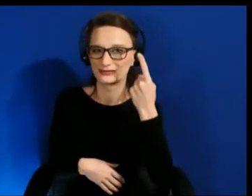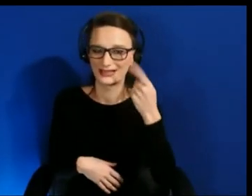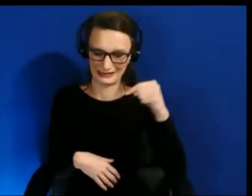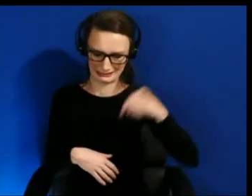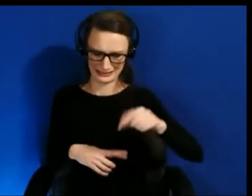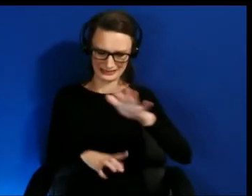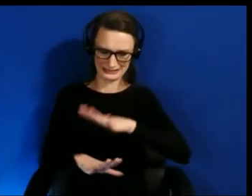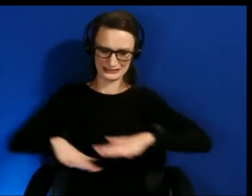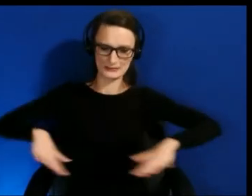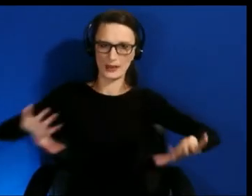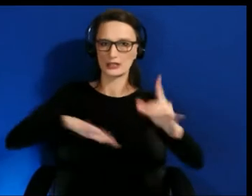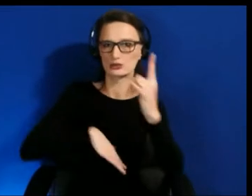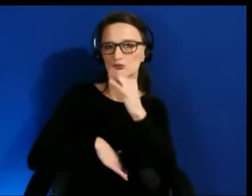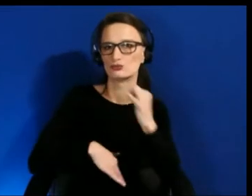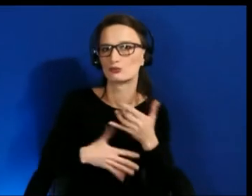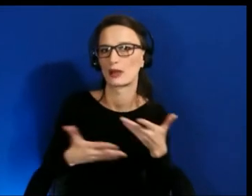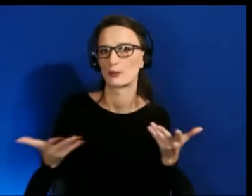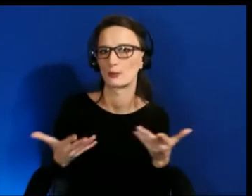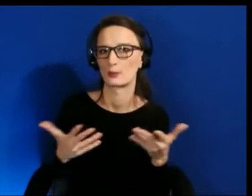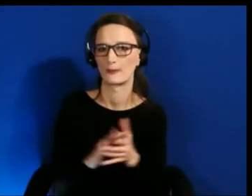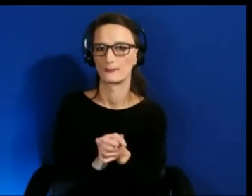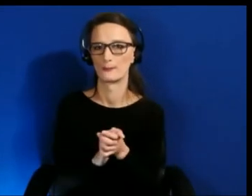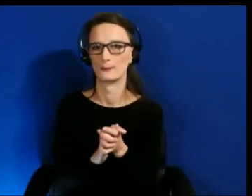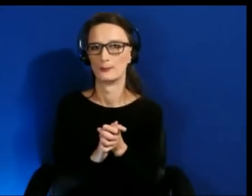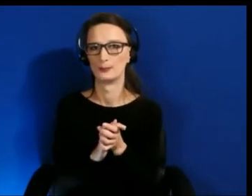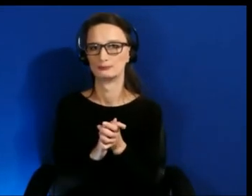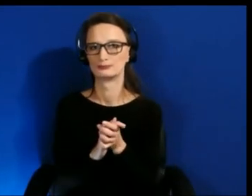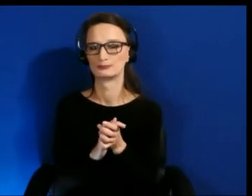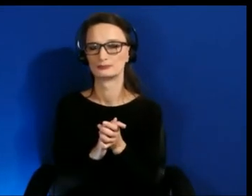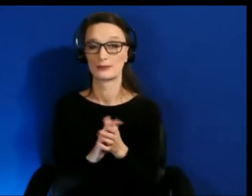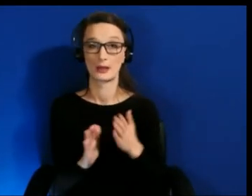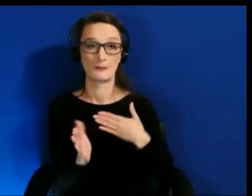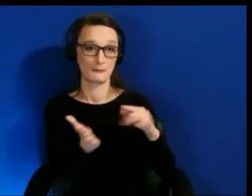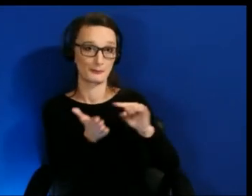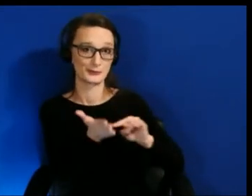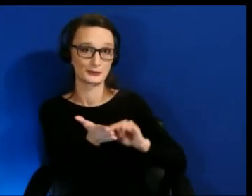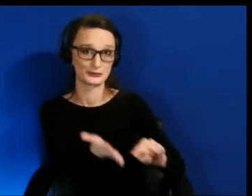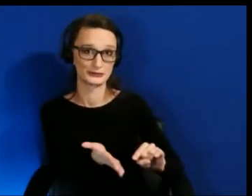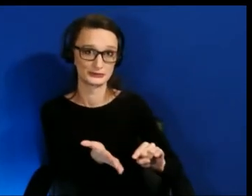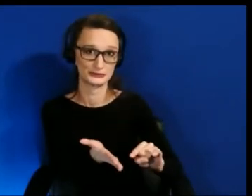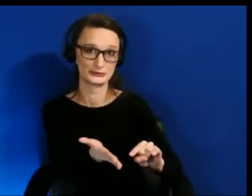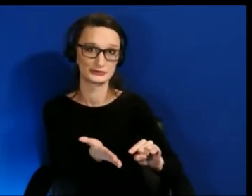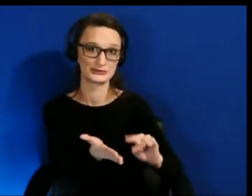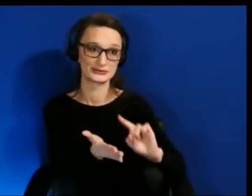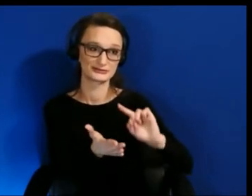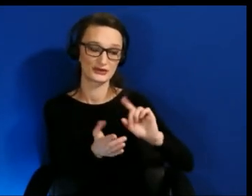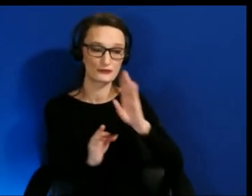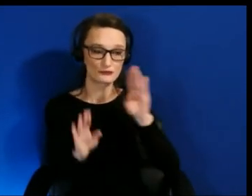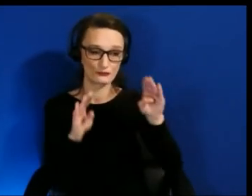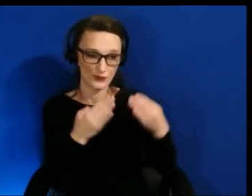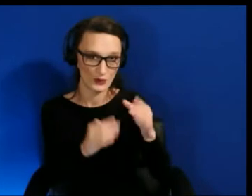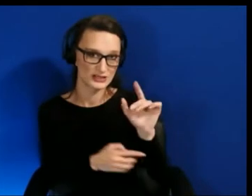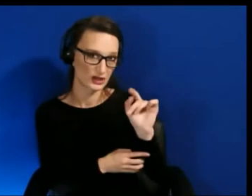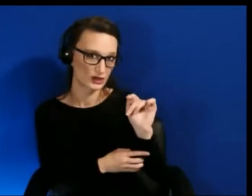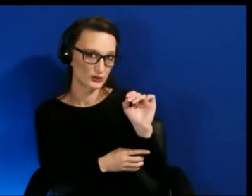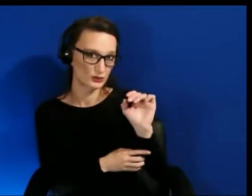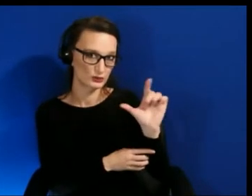And so my research that I've been doing is around the tools and understanding those tools